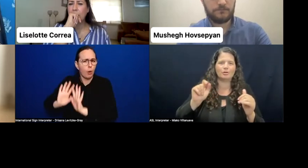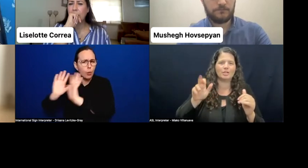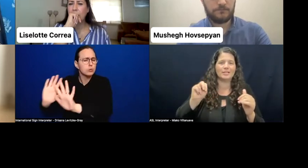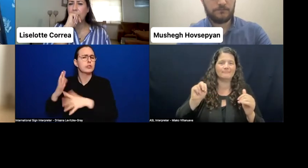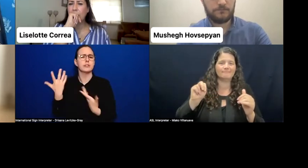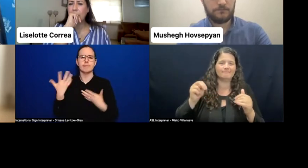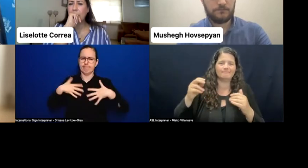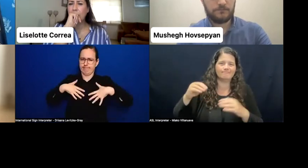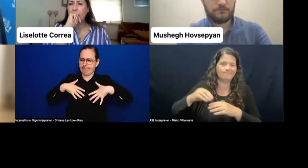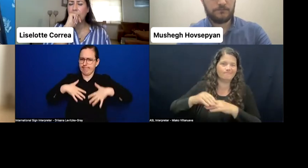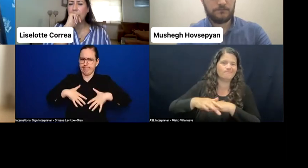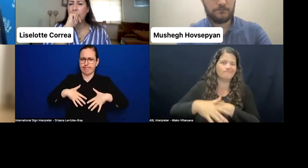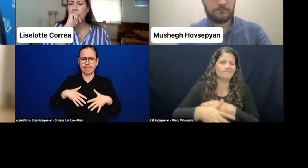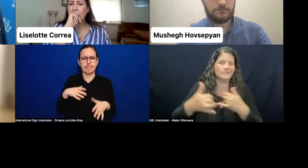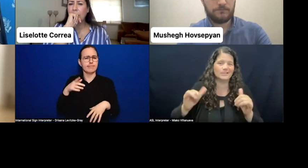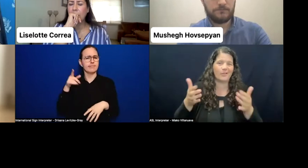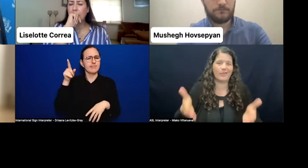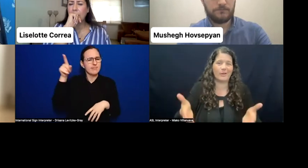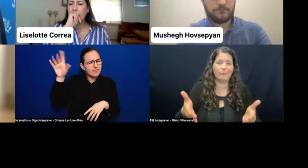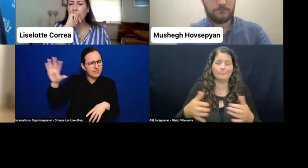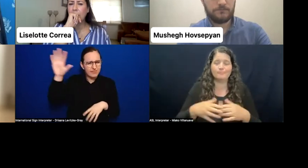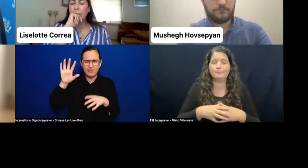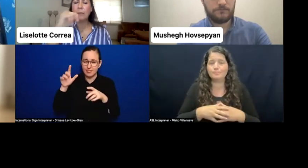And our societies in Central Asia,